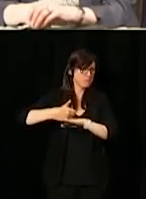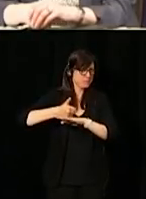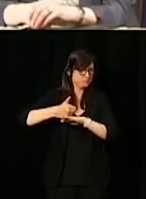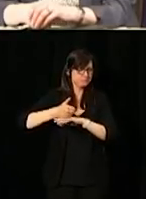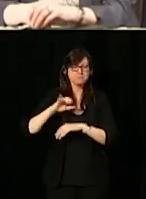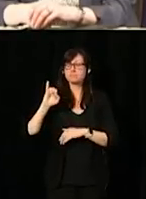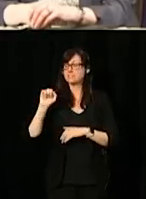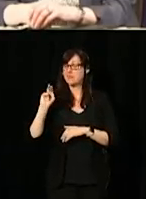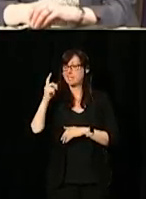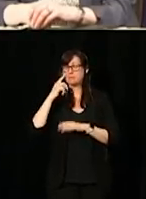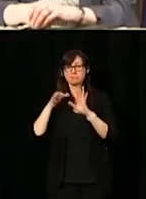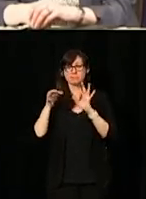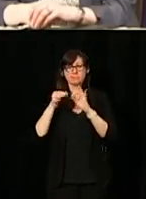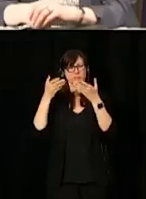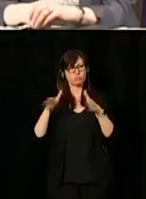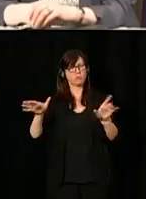Ian spoke about the broader context,